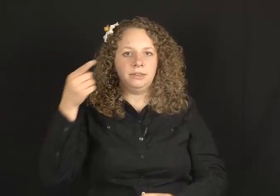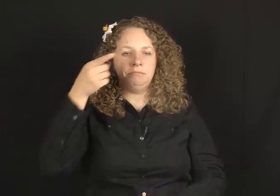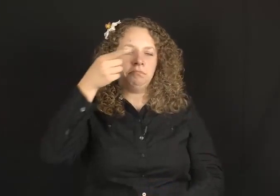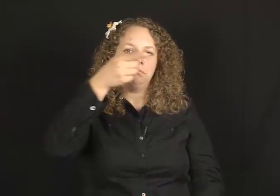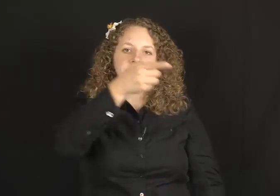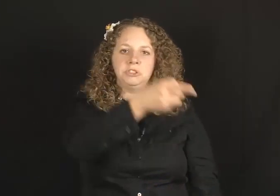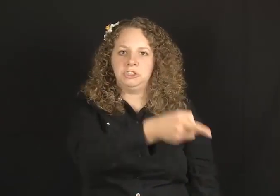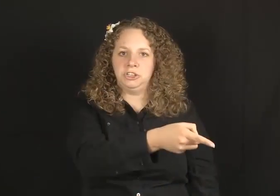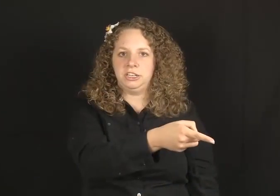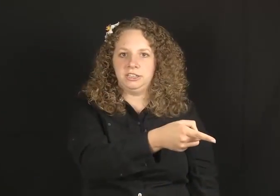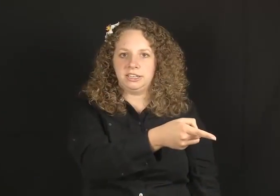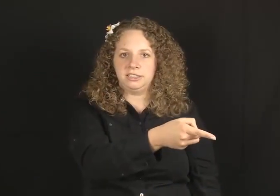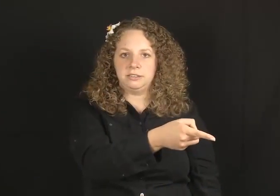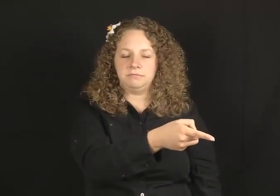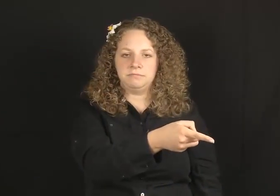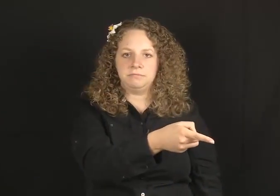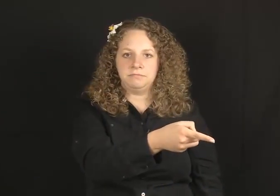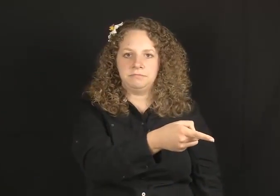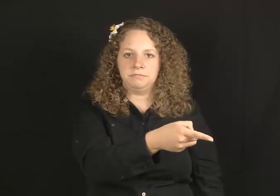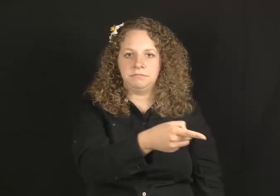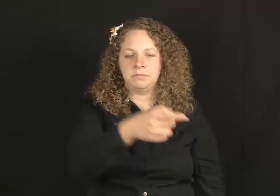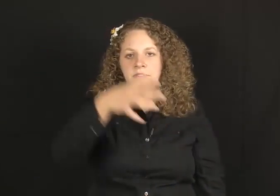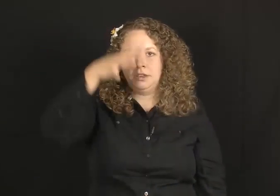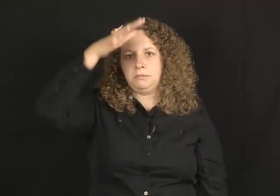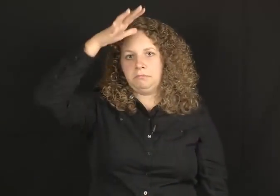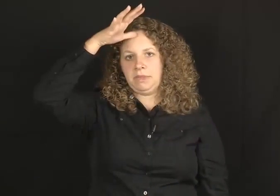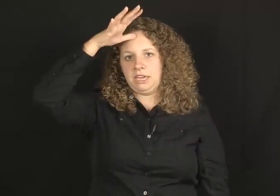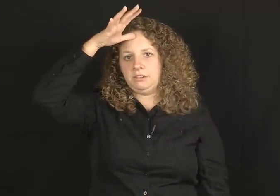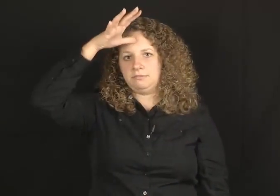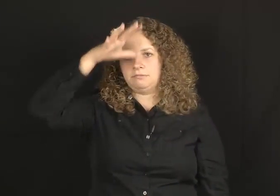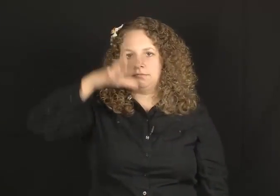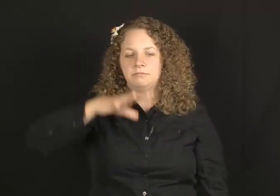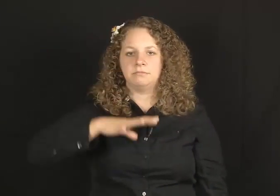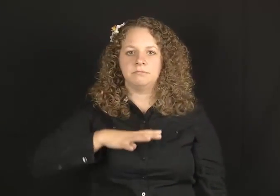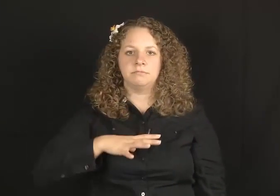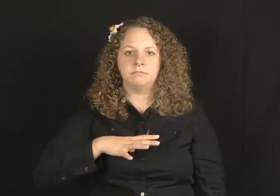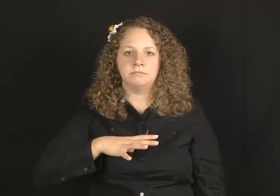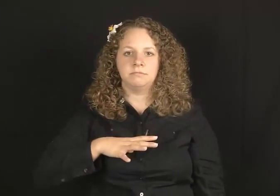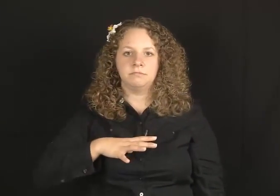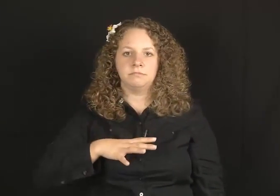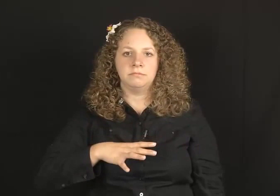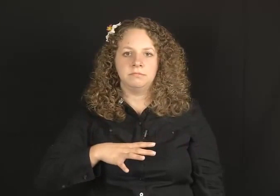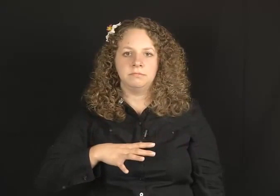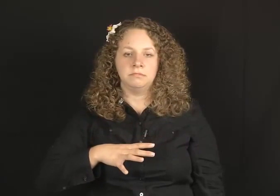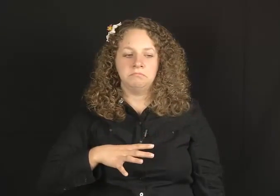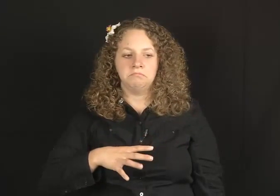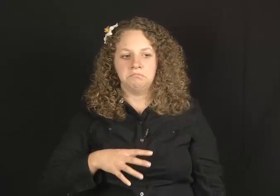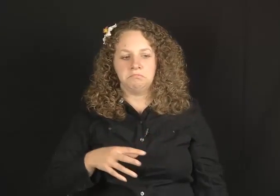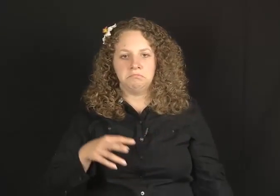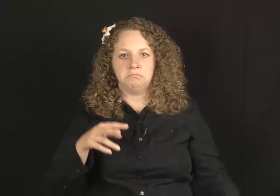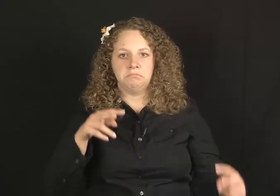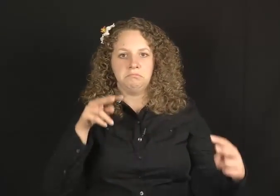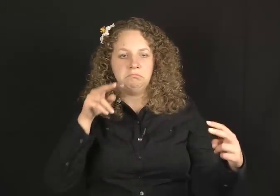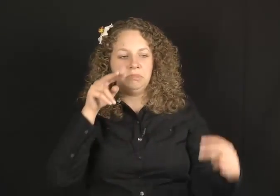HIM which you're indexing. MAN.